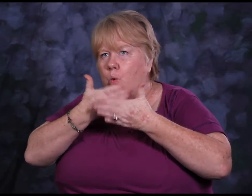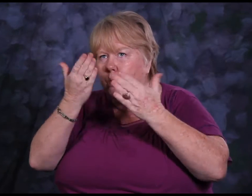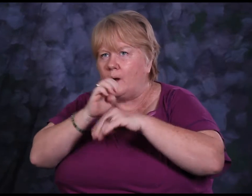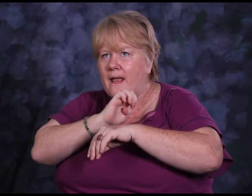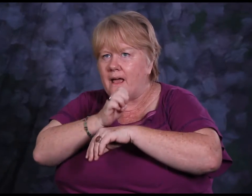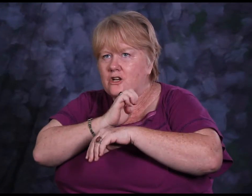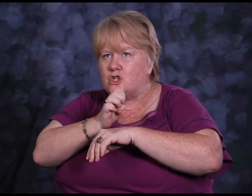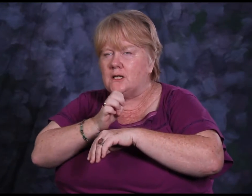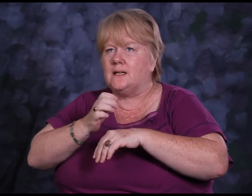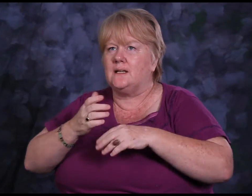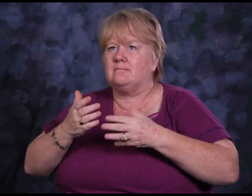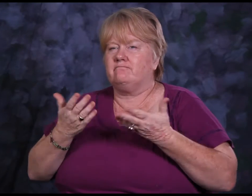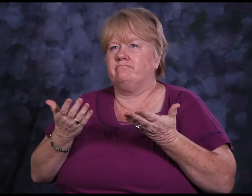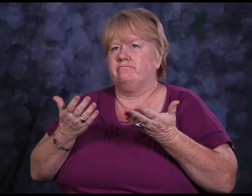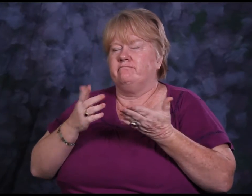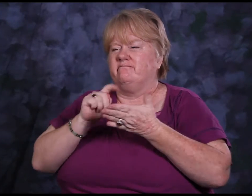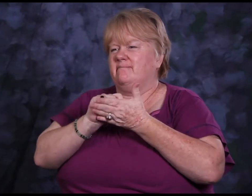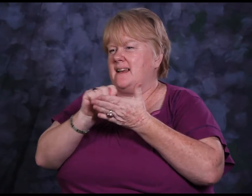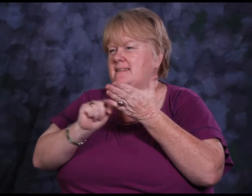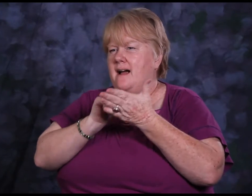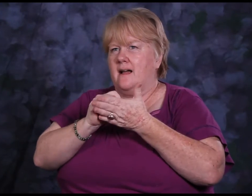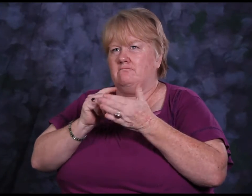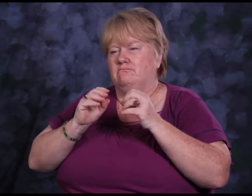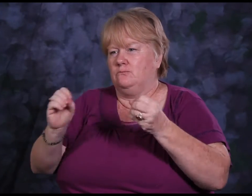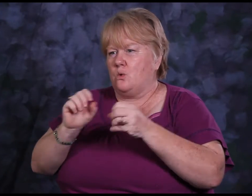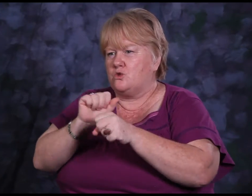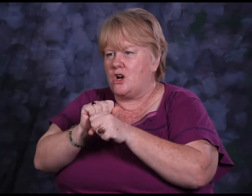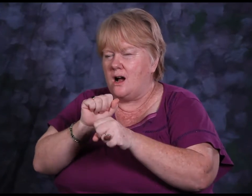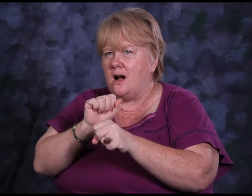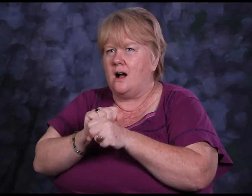At that time I wasn’t working, and I felt overwhelmed with everyday life.